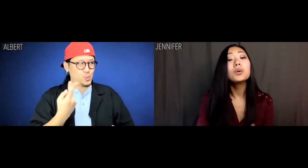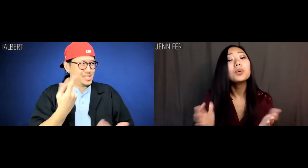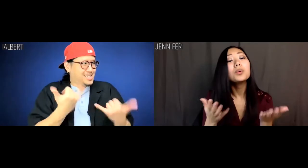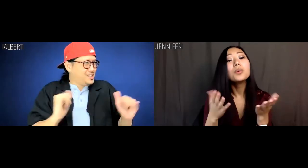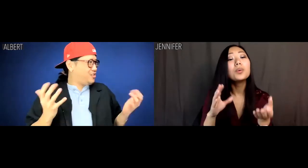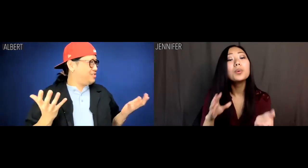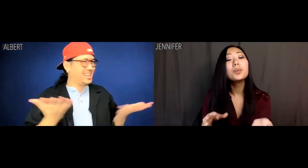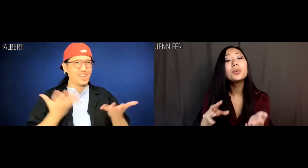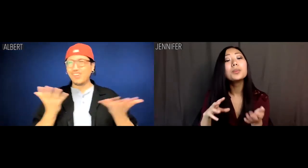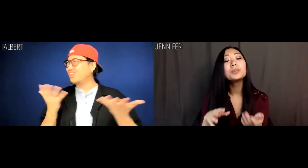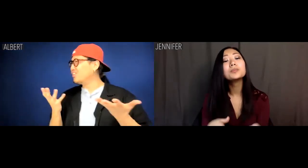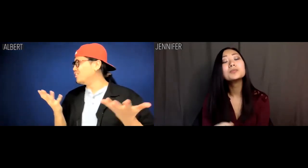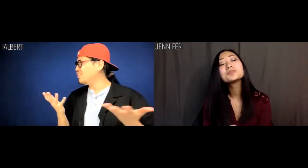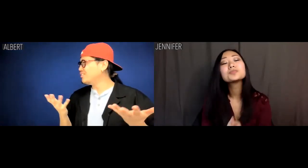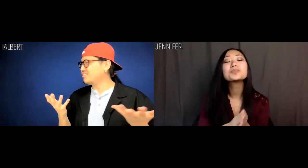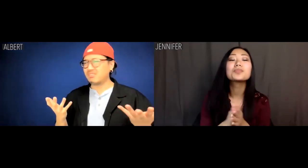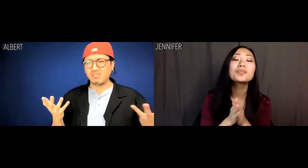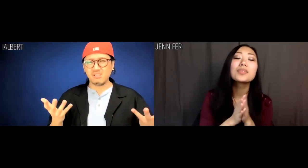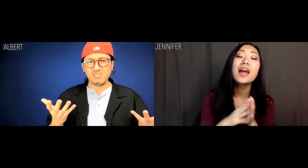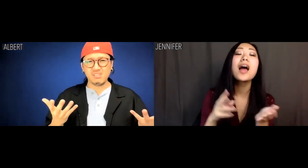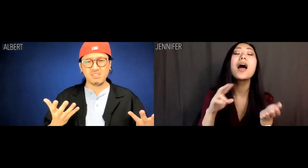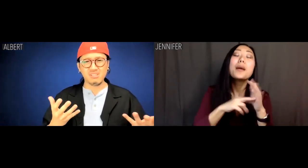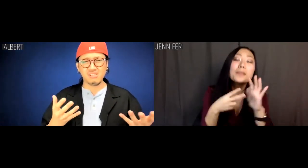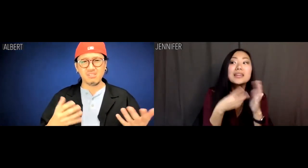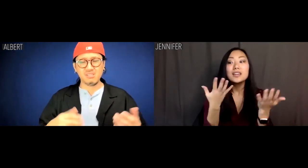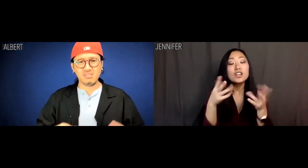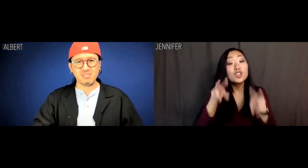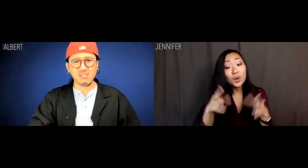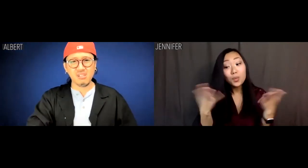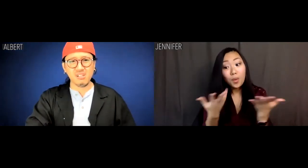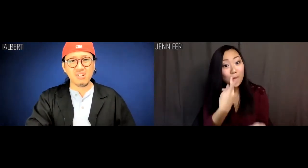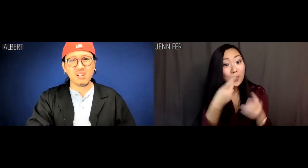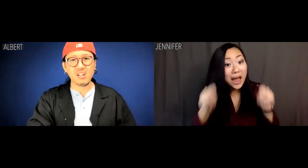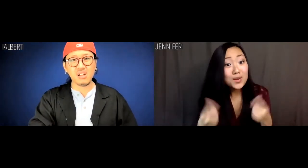Jennifer: I'm saying look at what we're capable of.